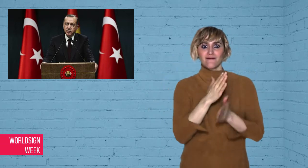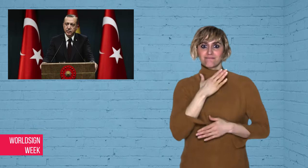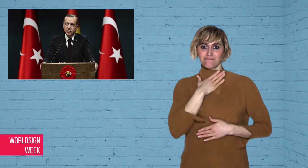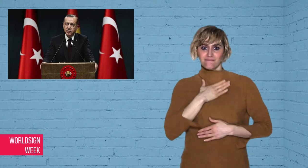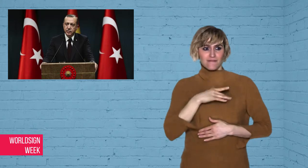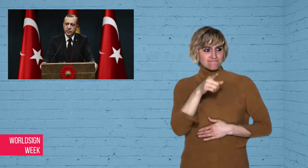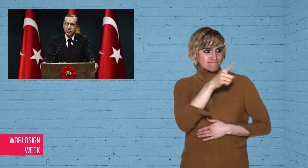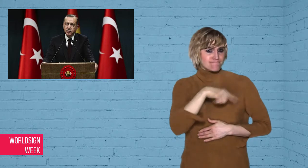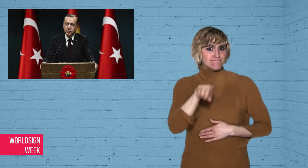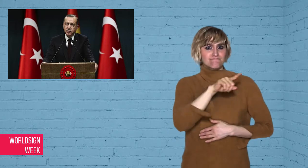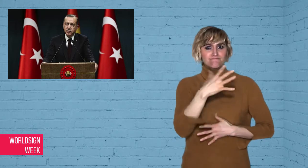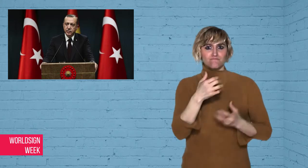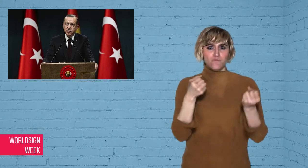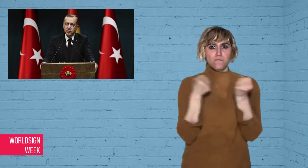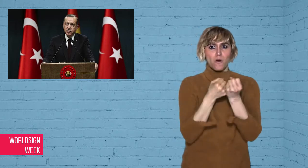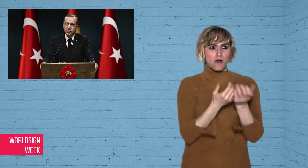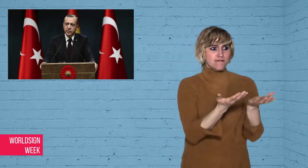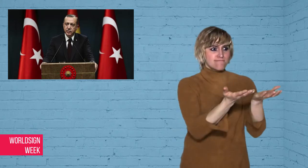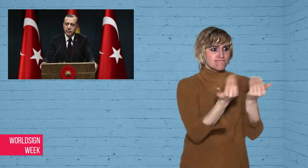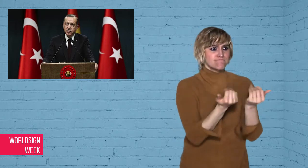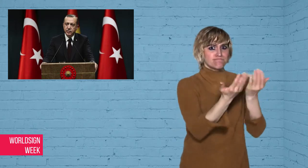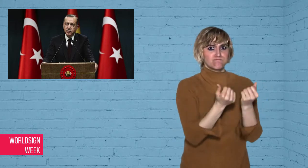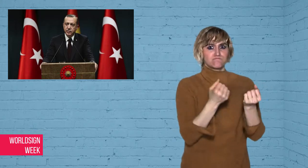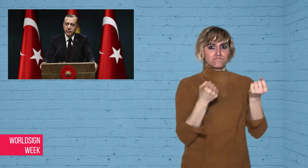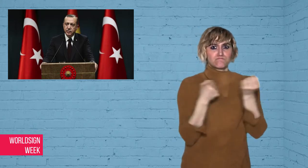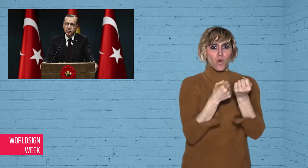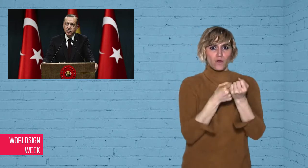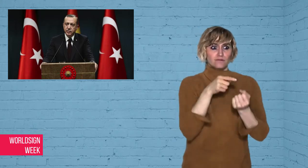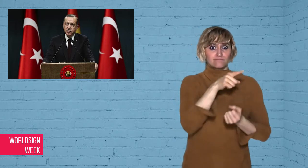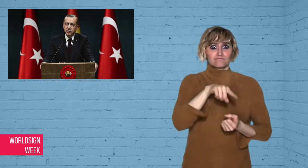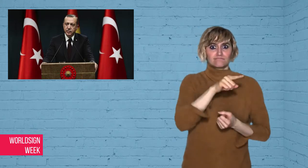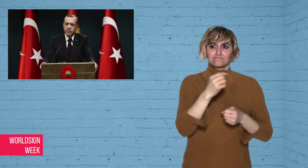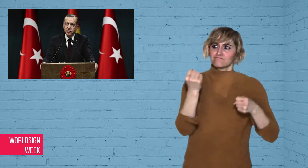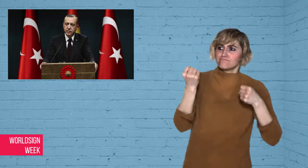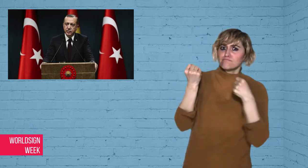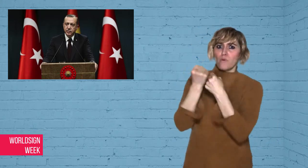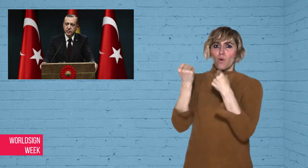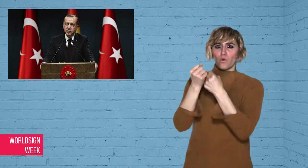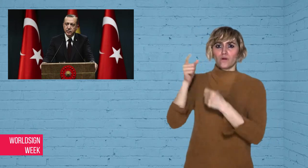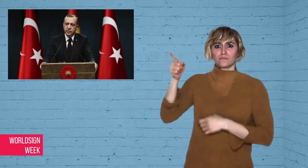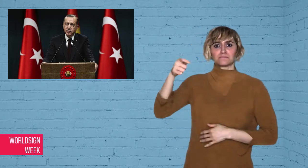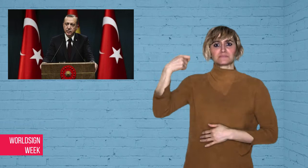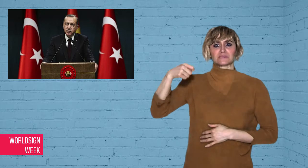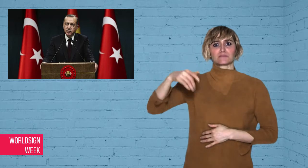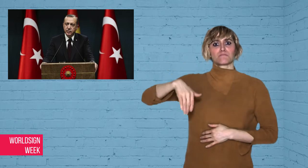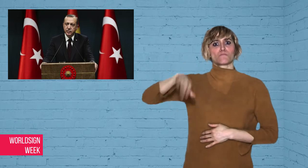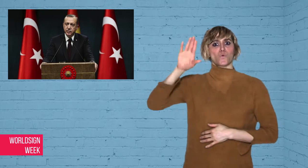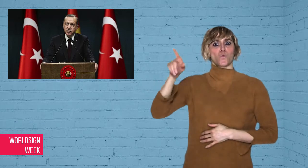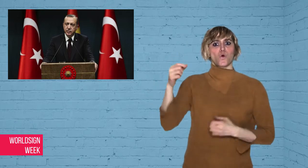The European Union has issued a